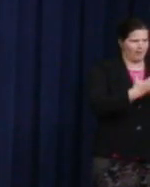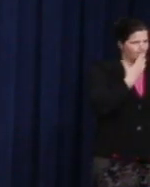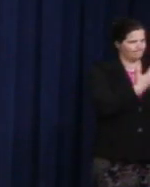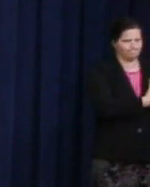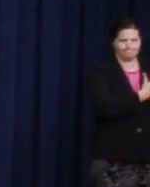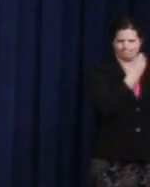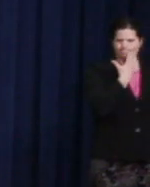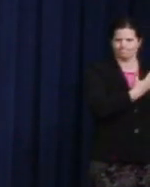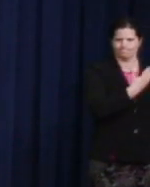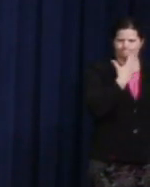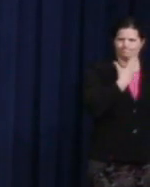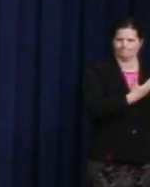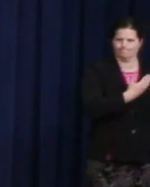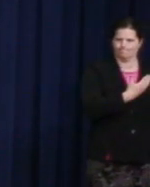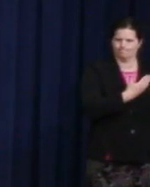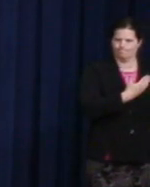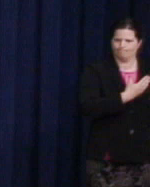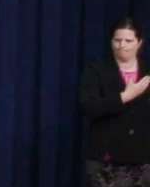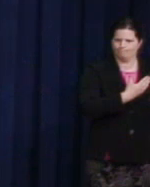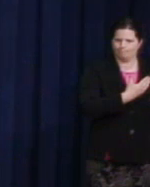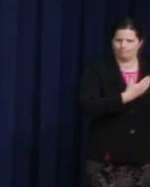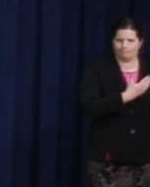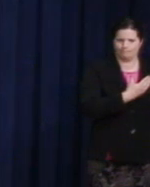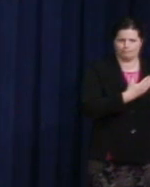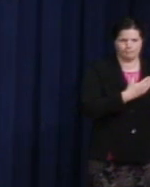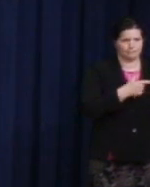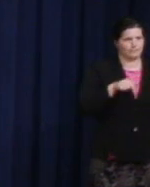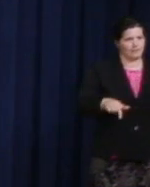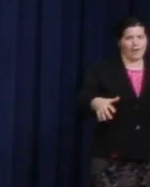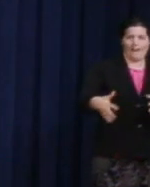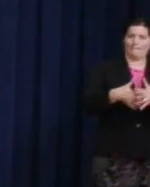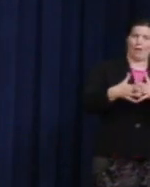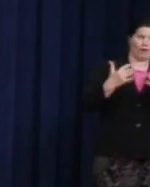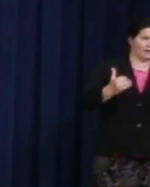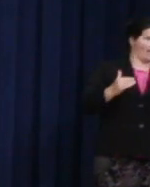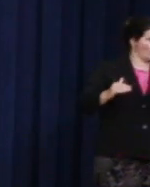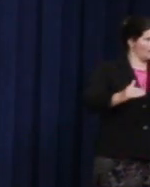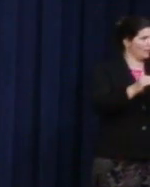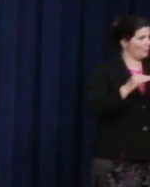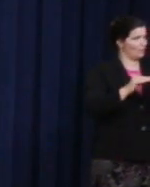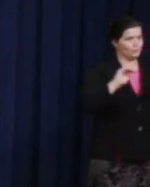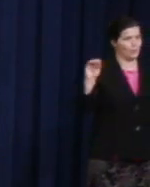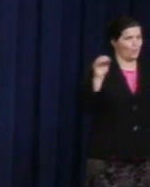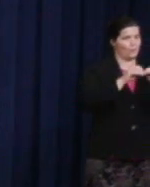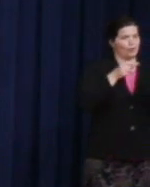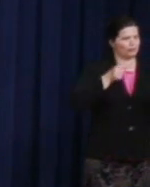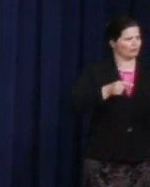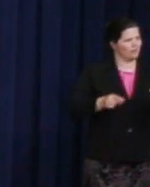But the struggle for equal justice is not over in America. We made a lot of progress.